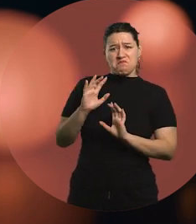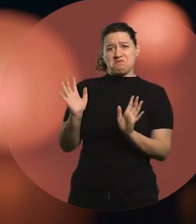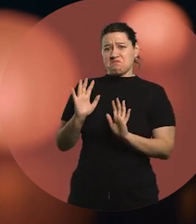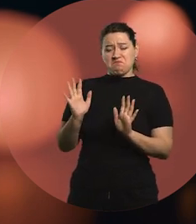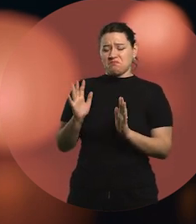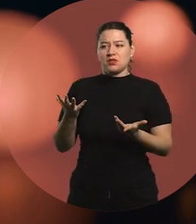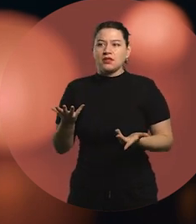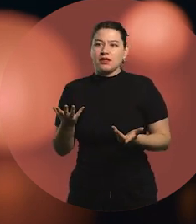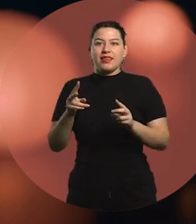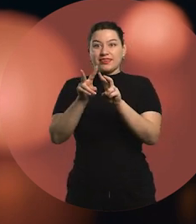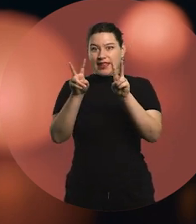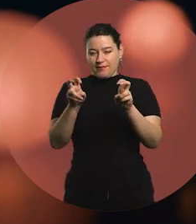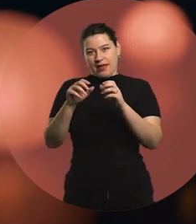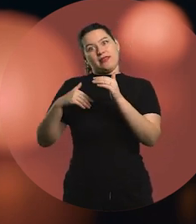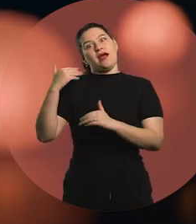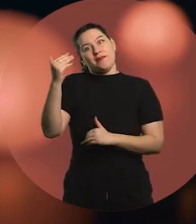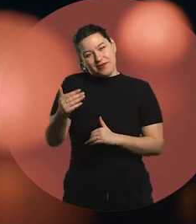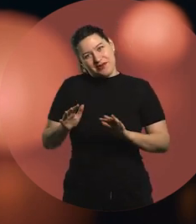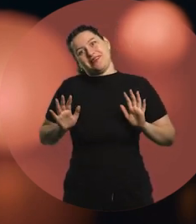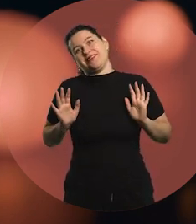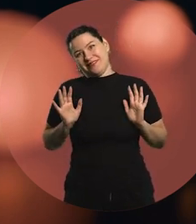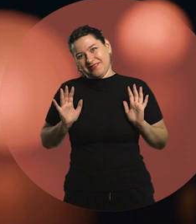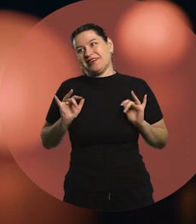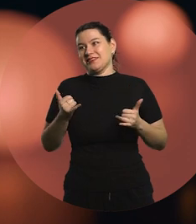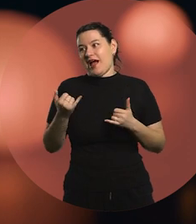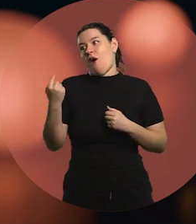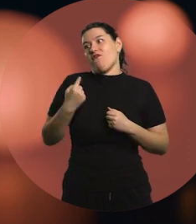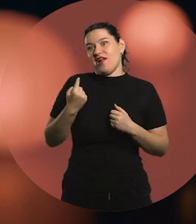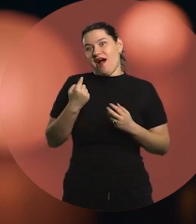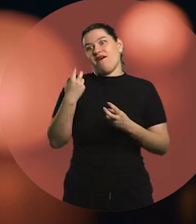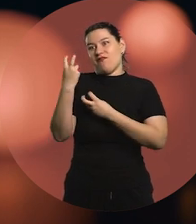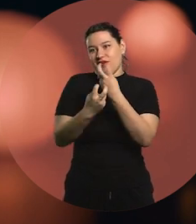The hard thing came later. When it became an obligation, I tried to